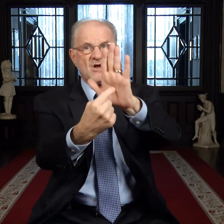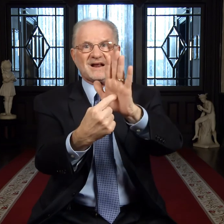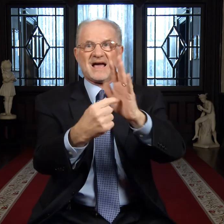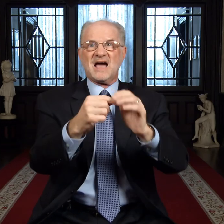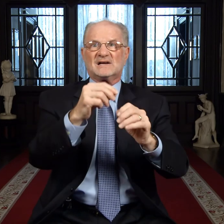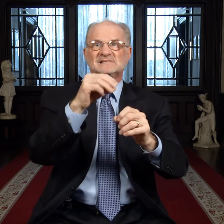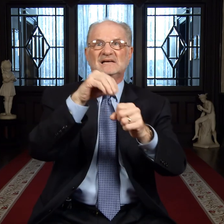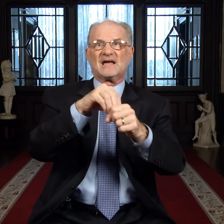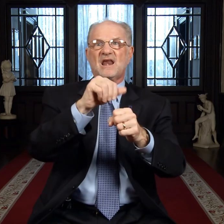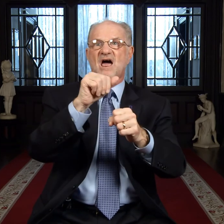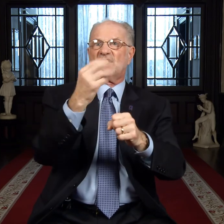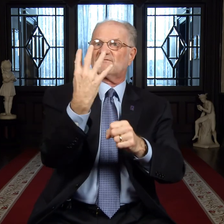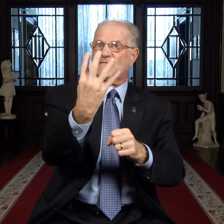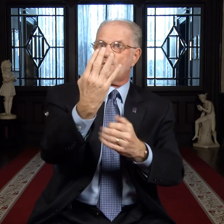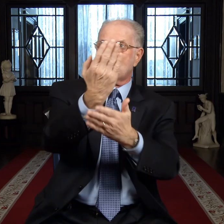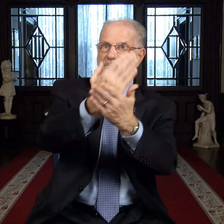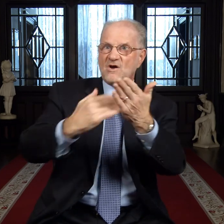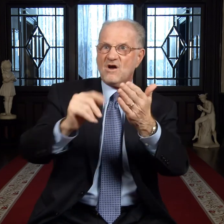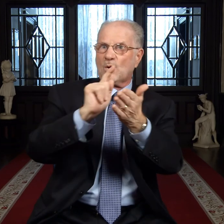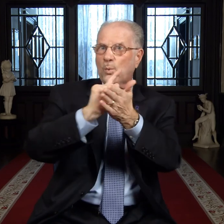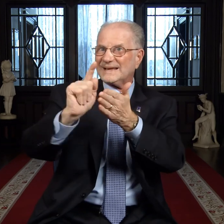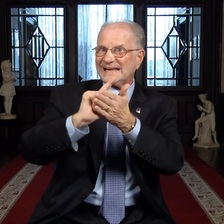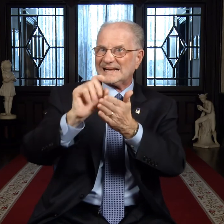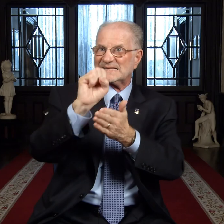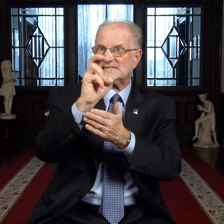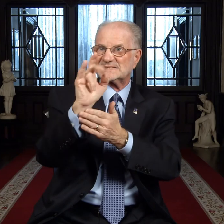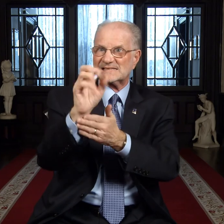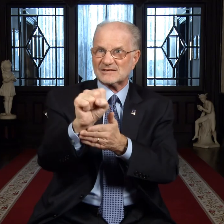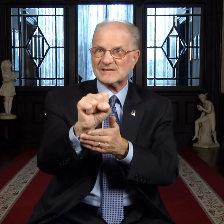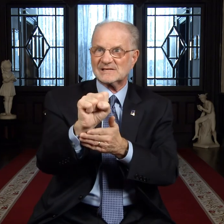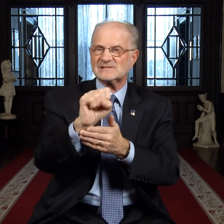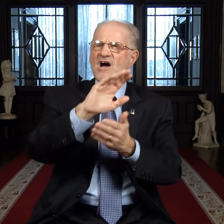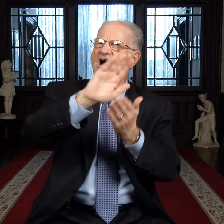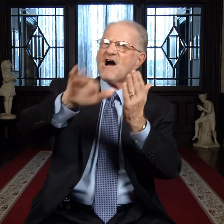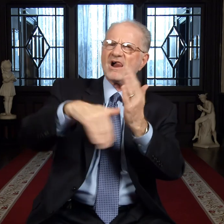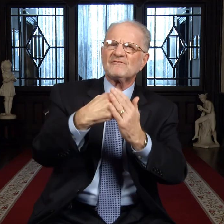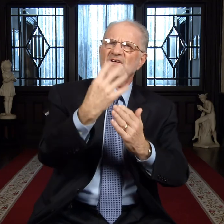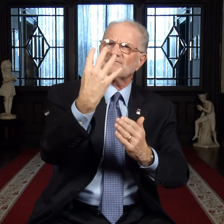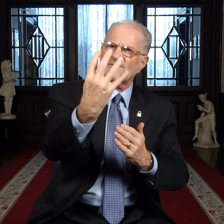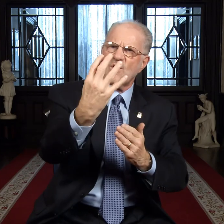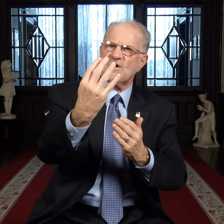in a four-part weekly series.